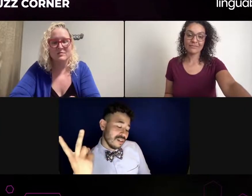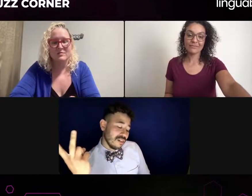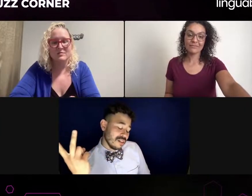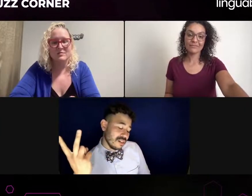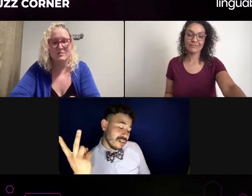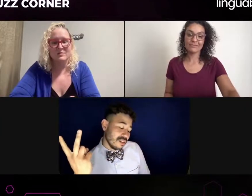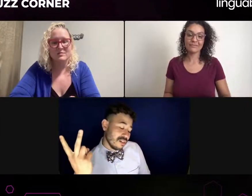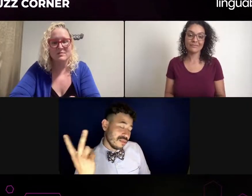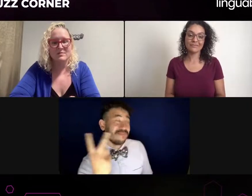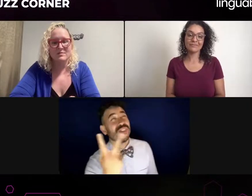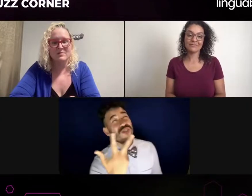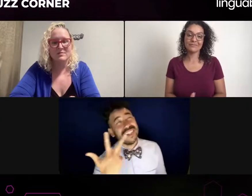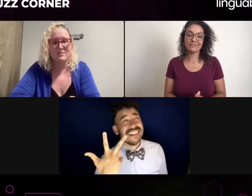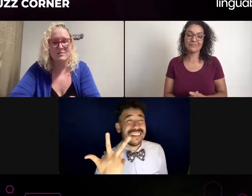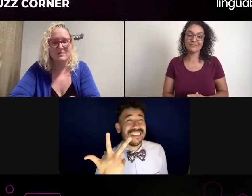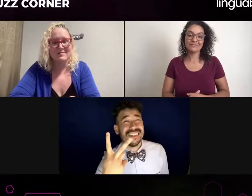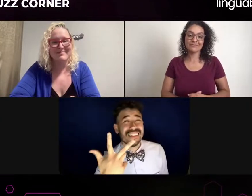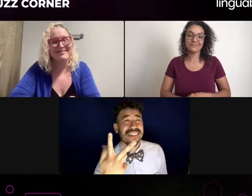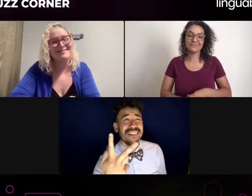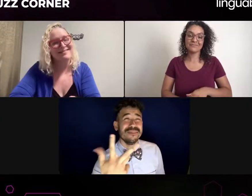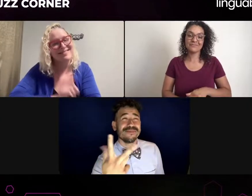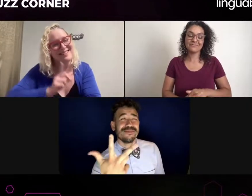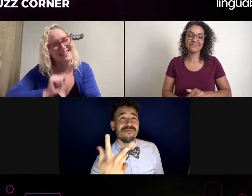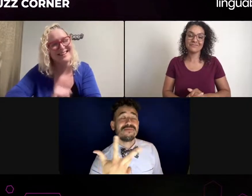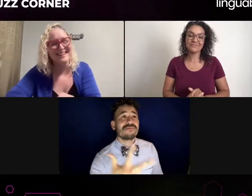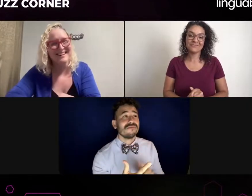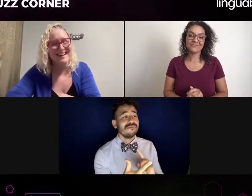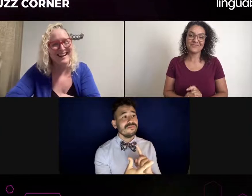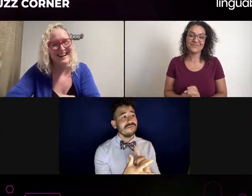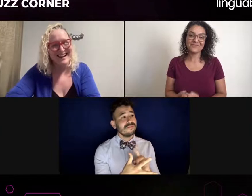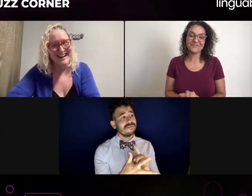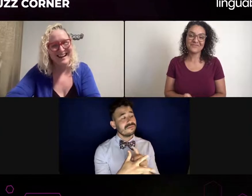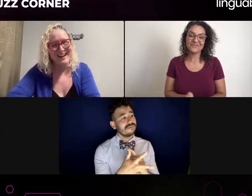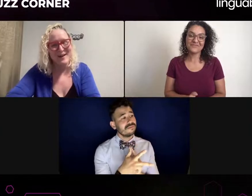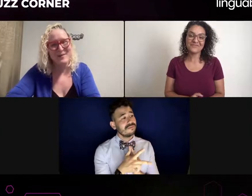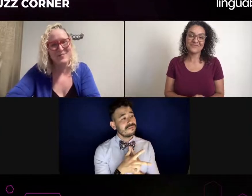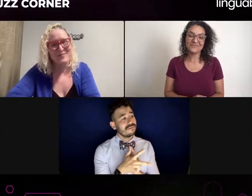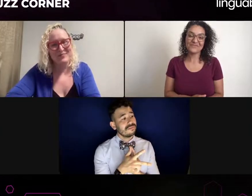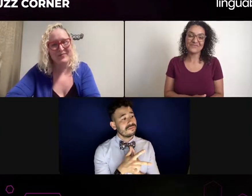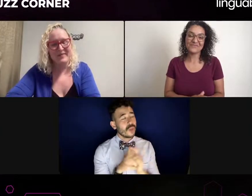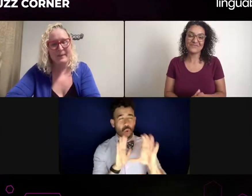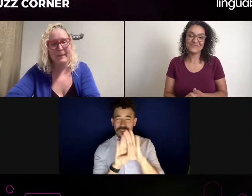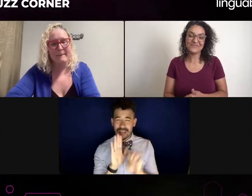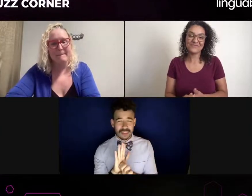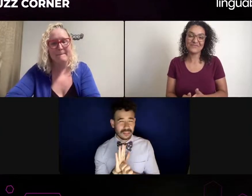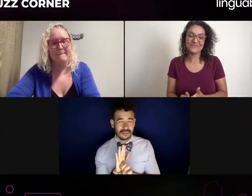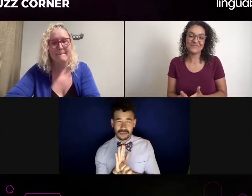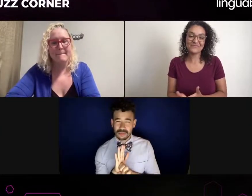And I just feel that that concept of theater and interpreters is not talked about nearly enough.